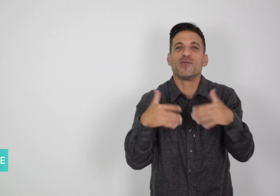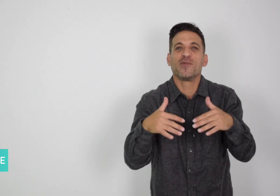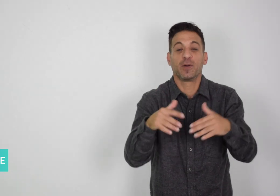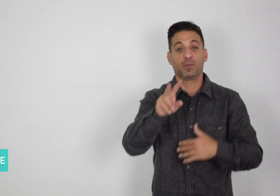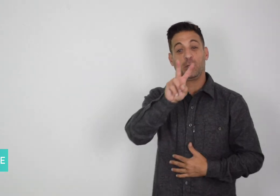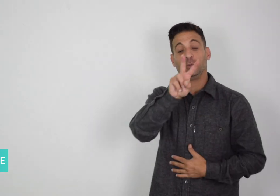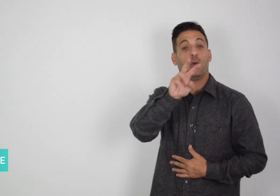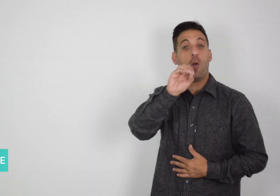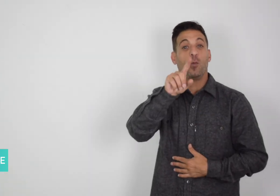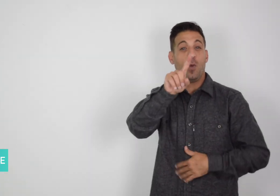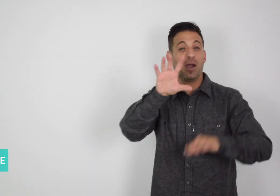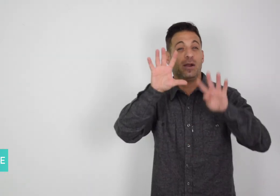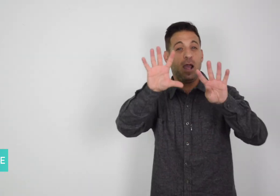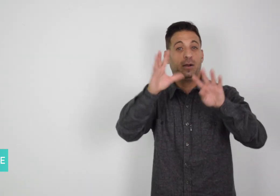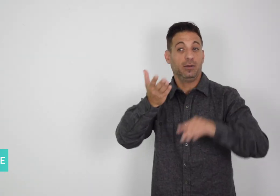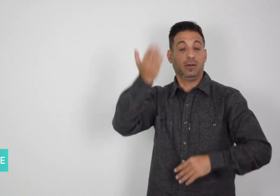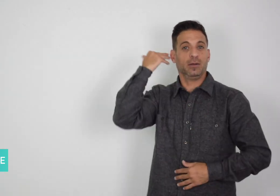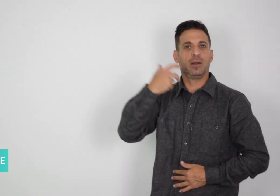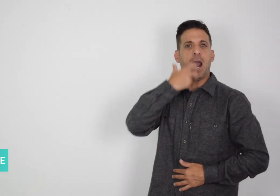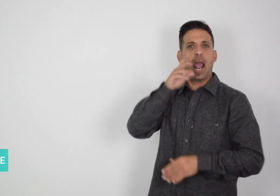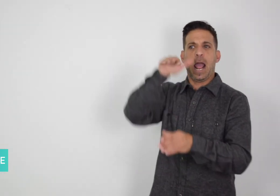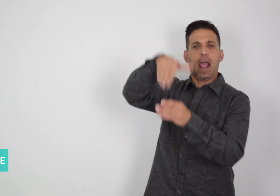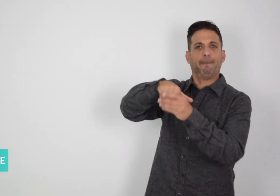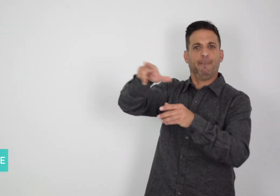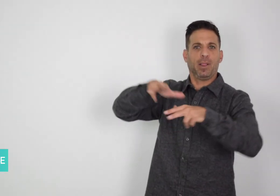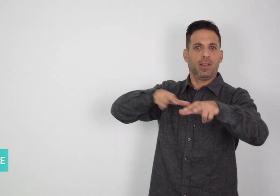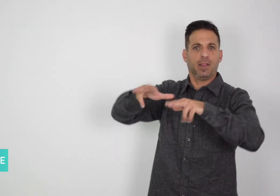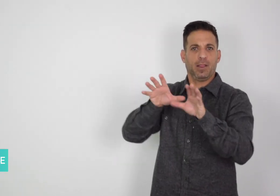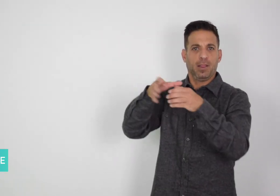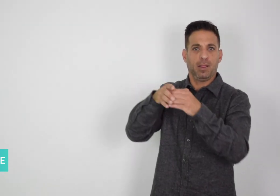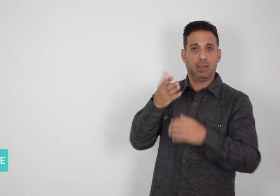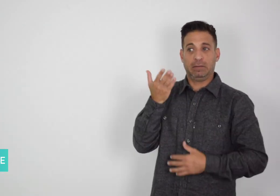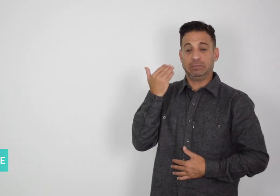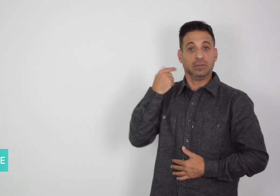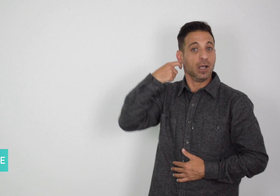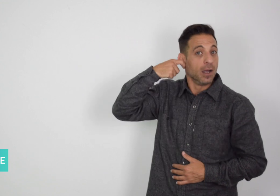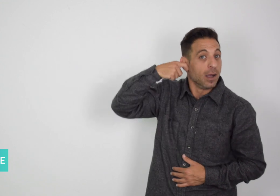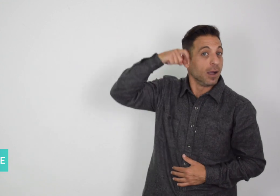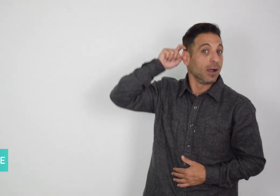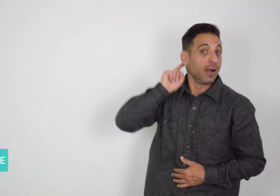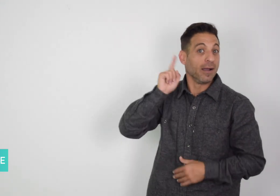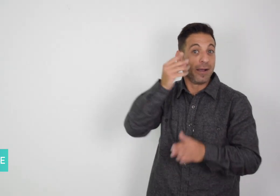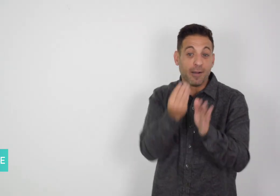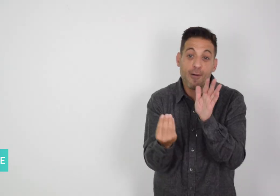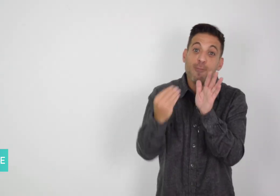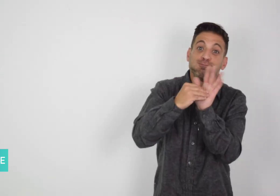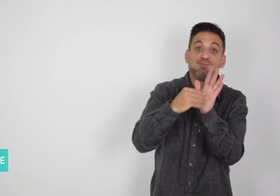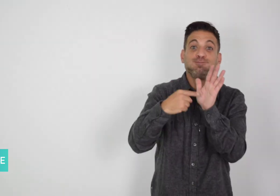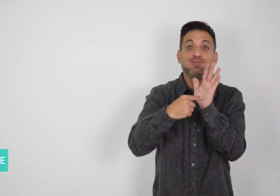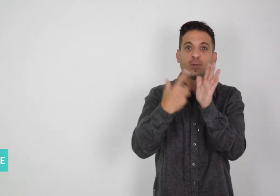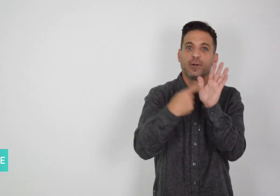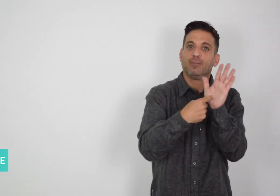to memojis and released emojis that represent Deafness